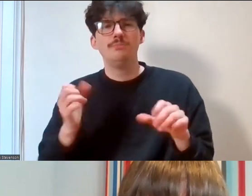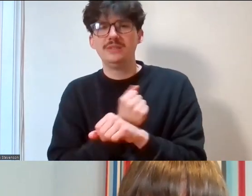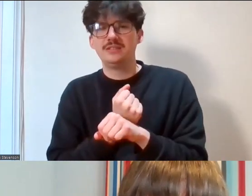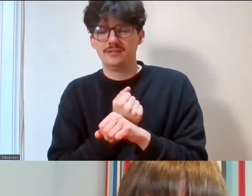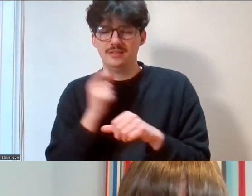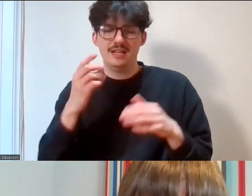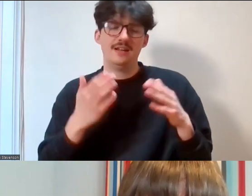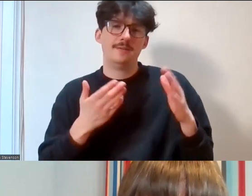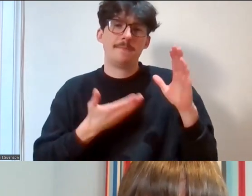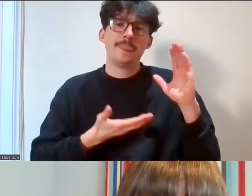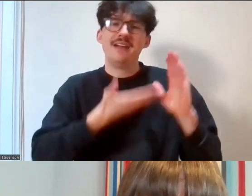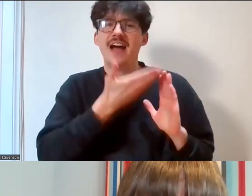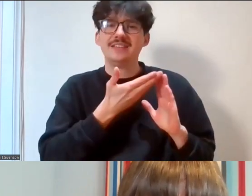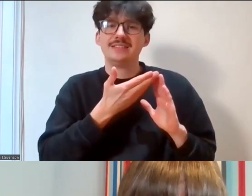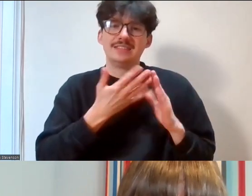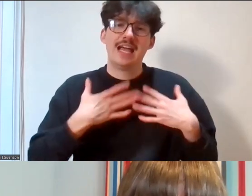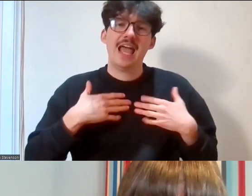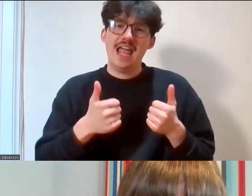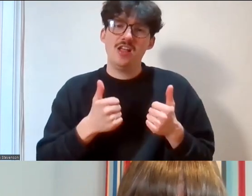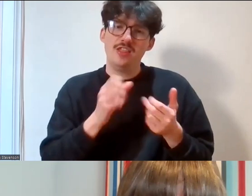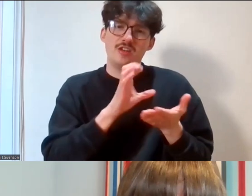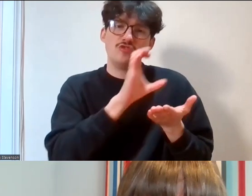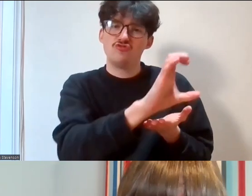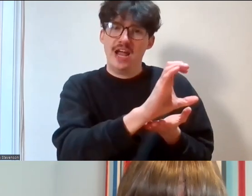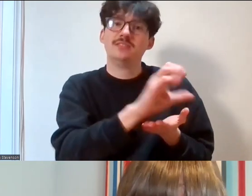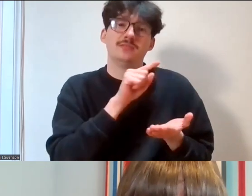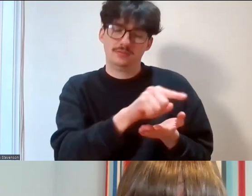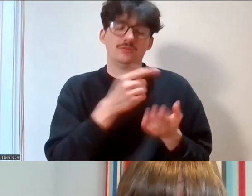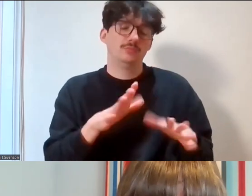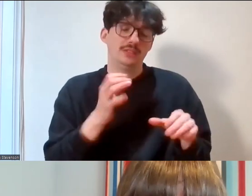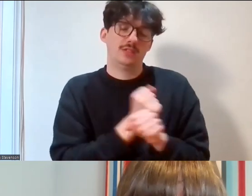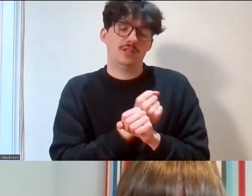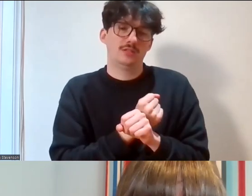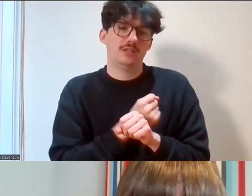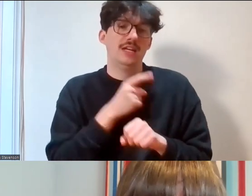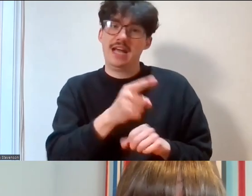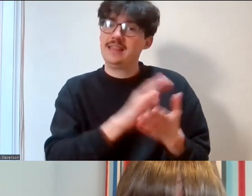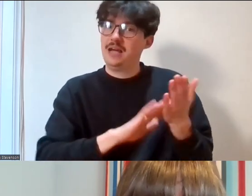grants and stuff, you know, and that was great and that definitely boosted numbers of people